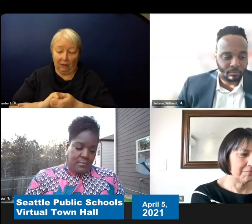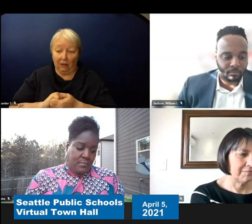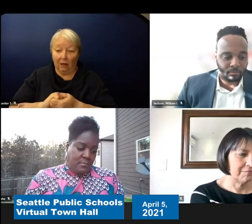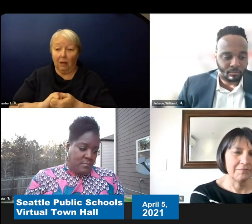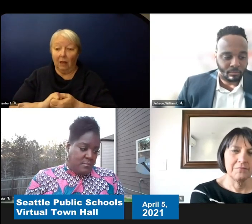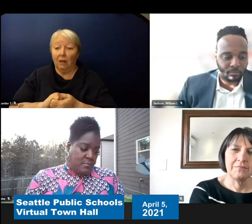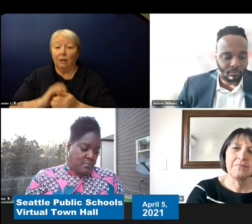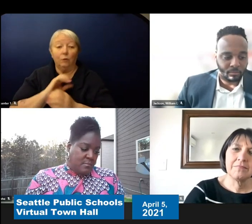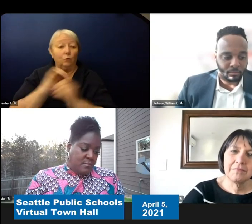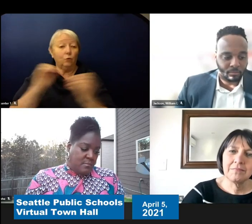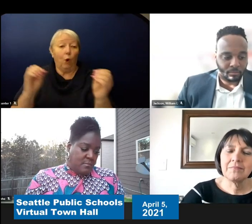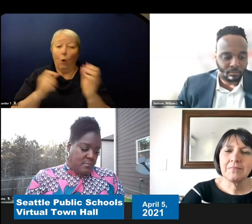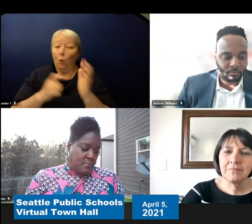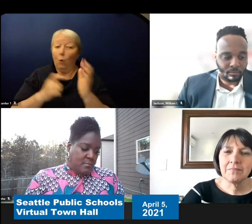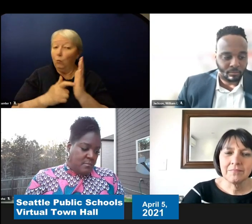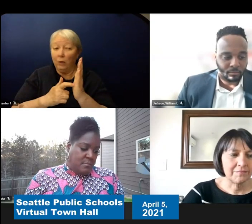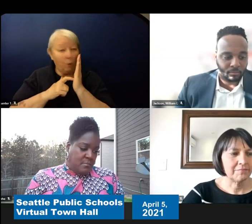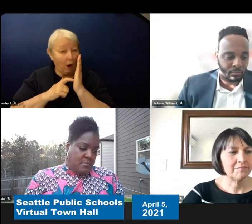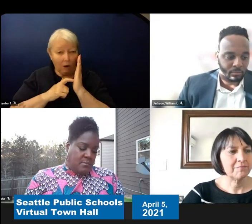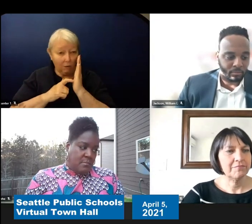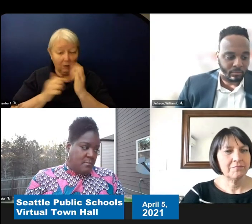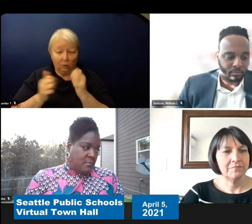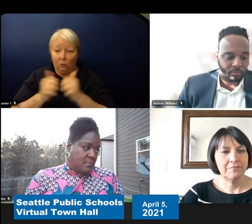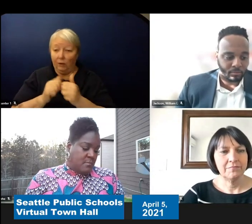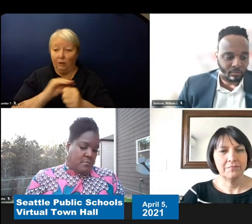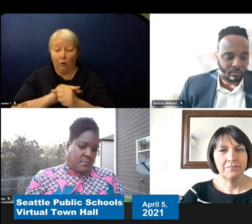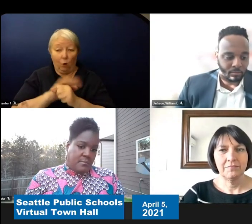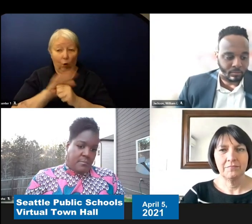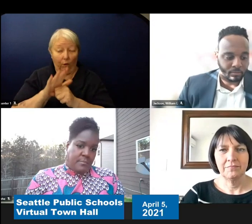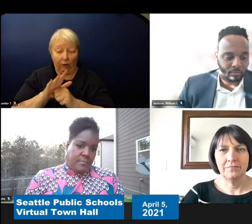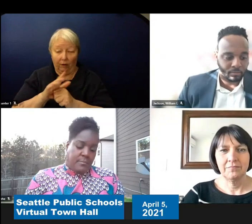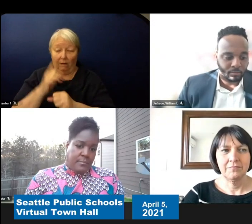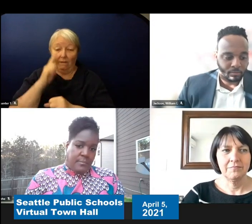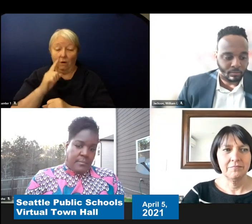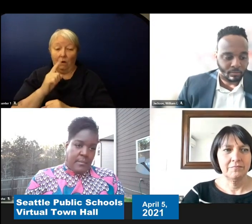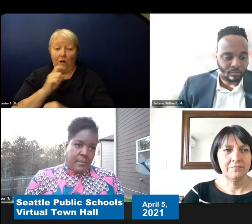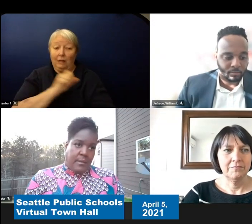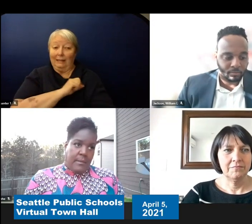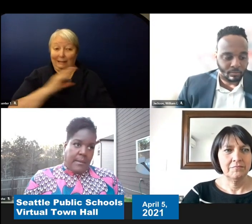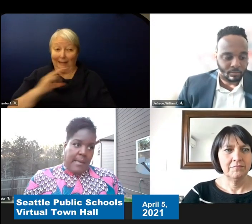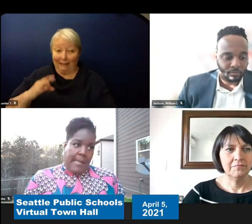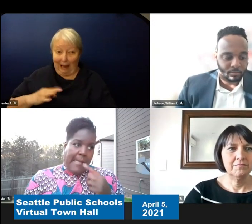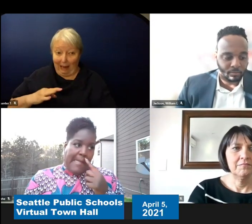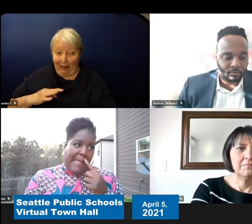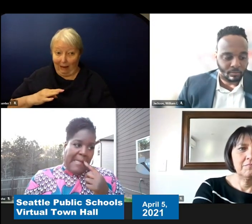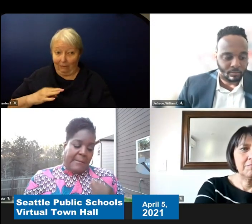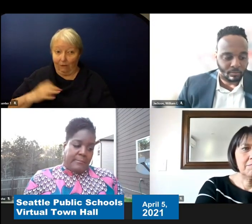requirement with COVID for staff or for students at this time. It's a personal decision.